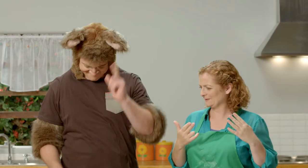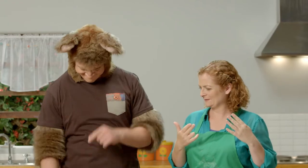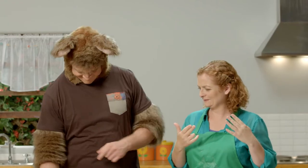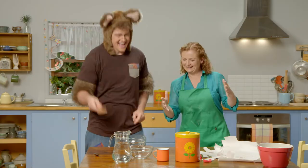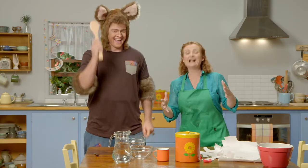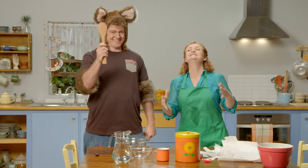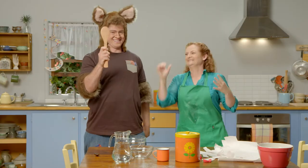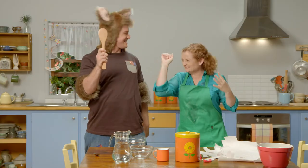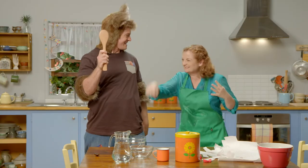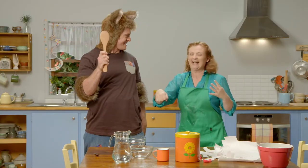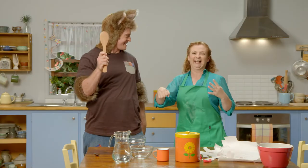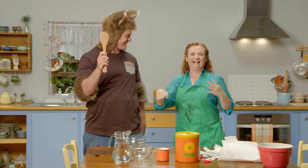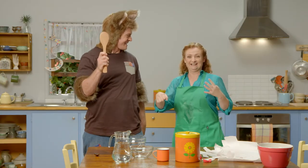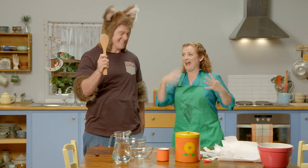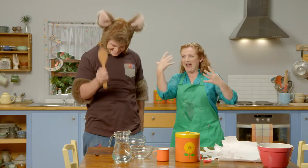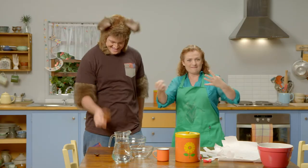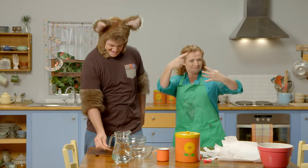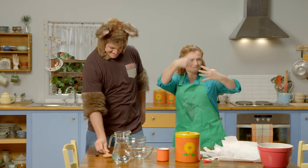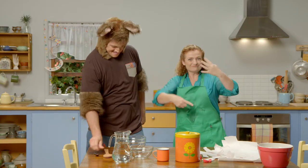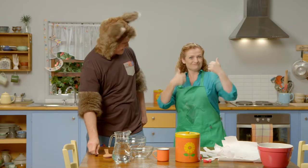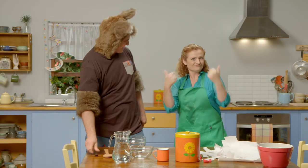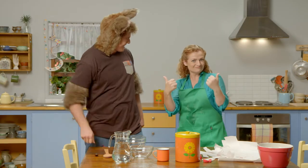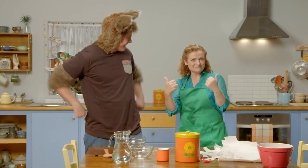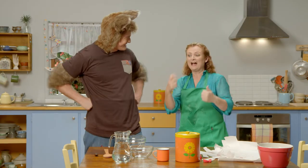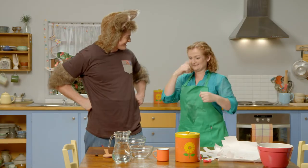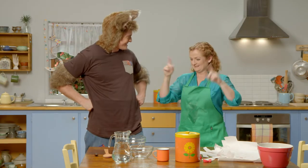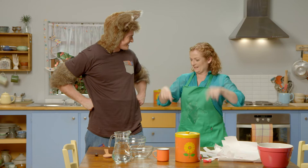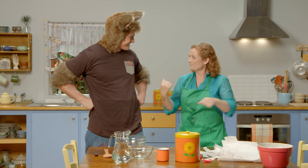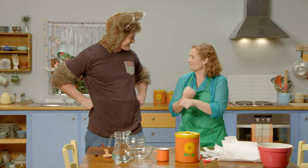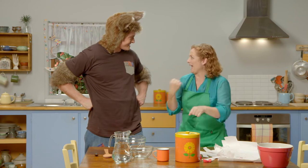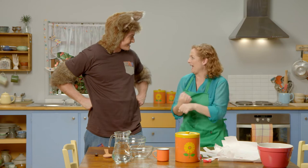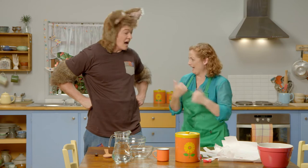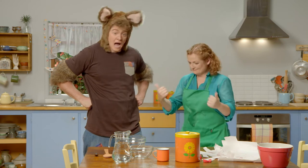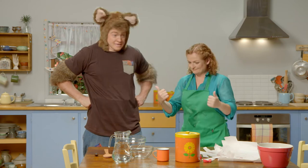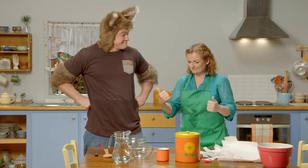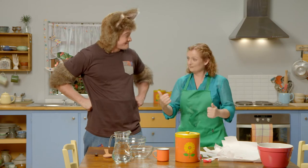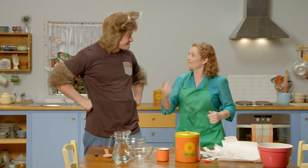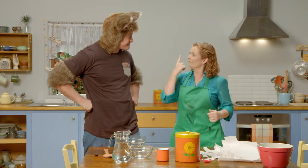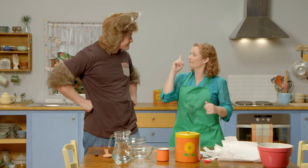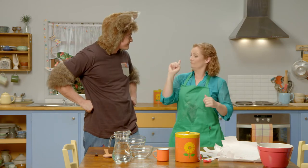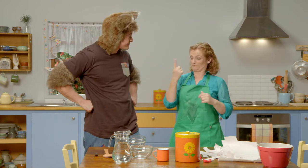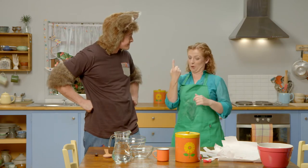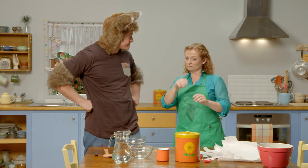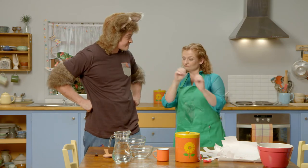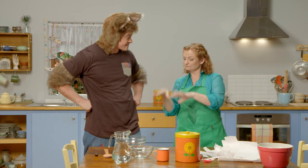Oh, ah ha! Yes, that's right. We have our four things - that means we can start making our glue.